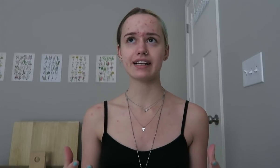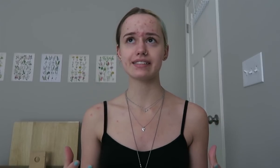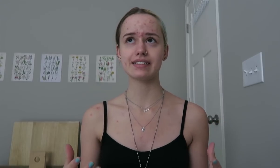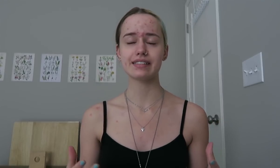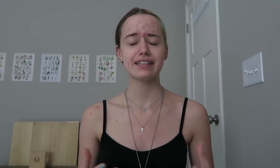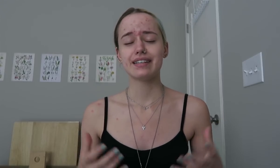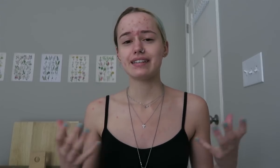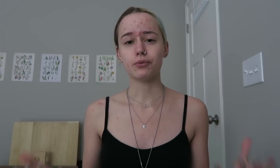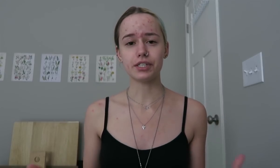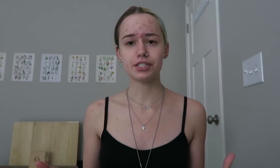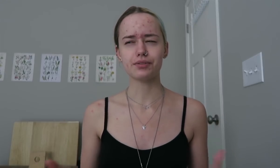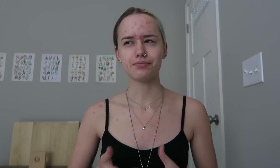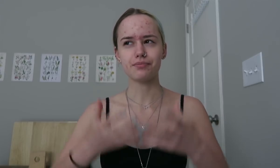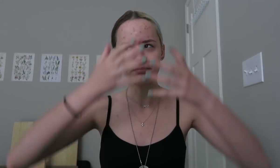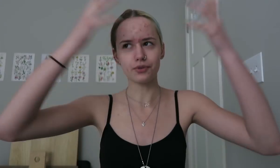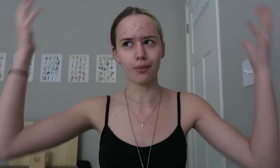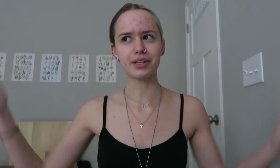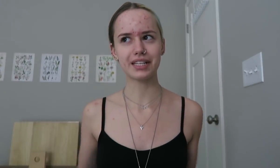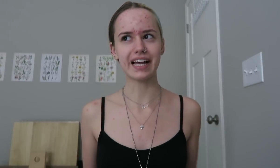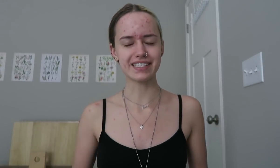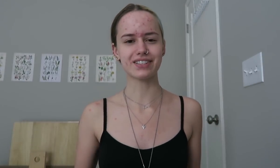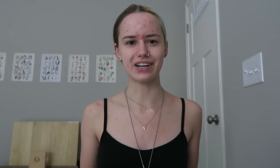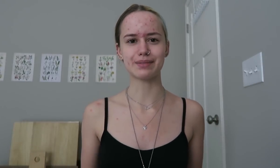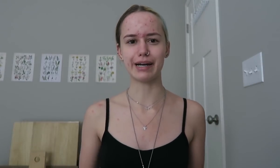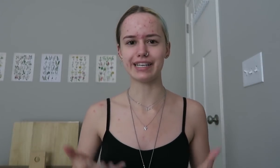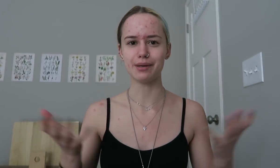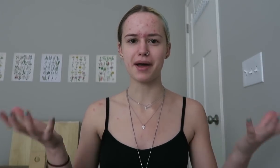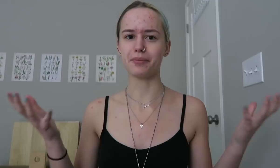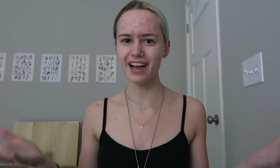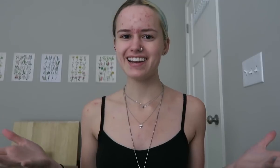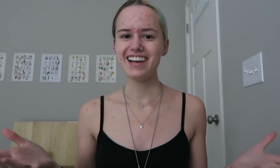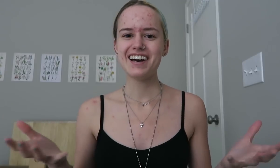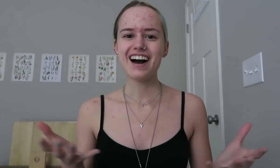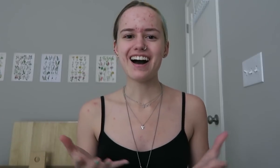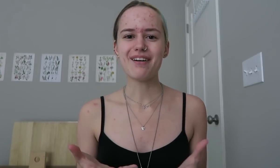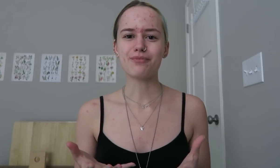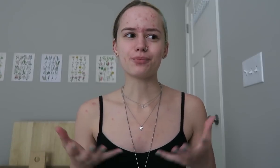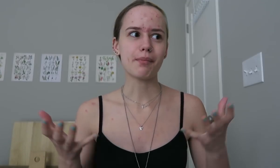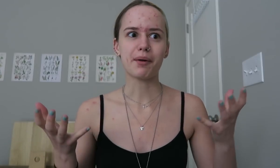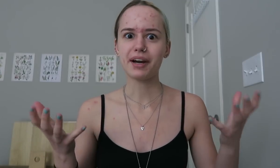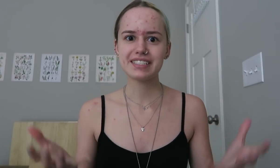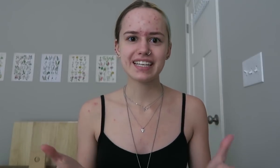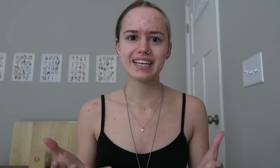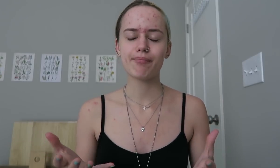classes, which, normally classes cost money no matter what. Um, no matter where you take them.